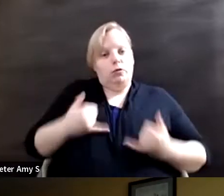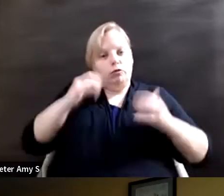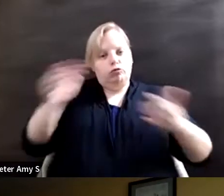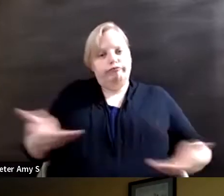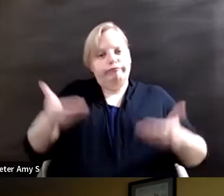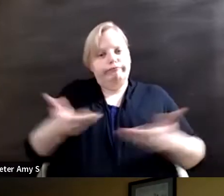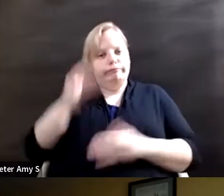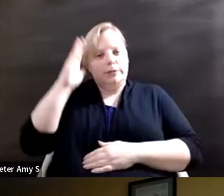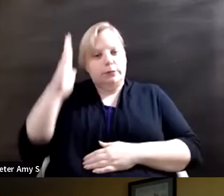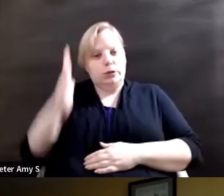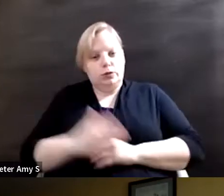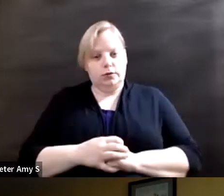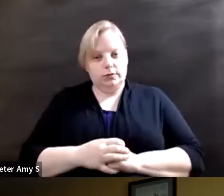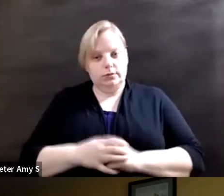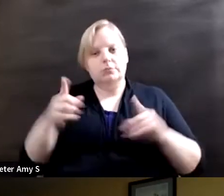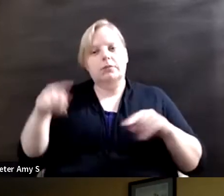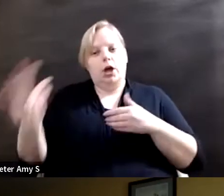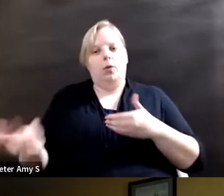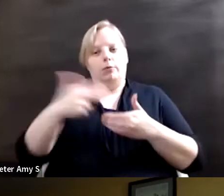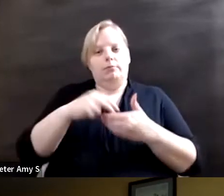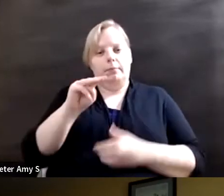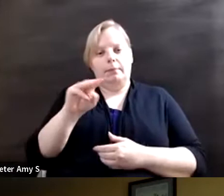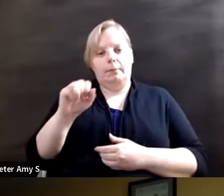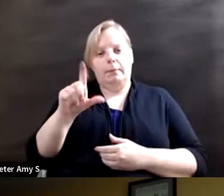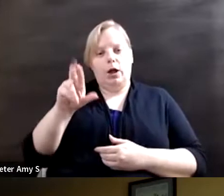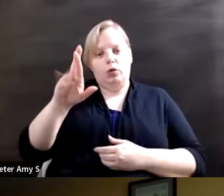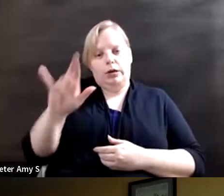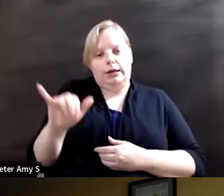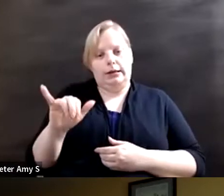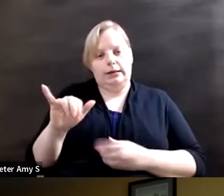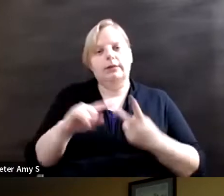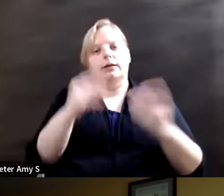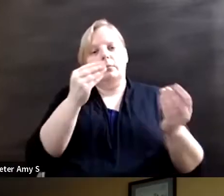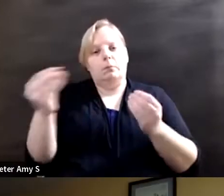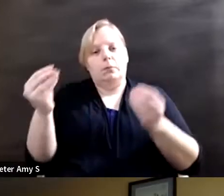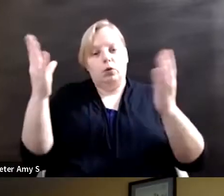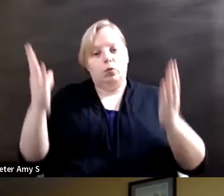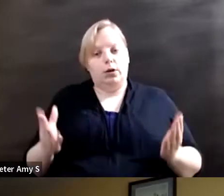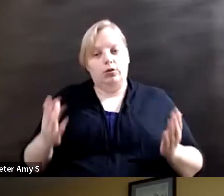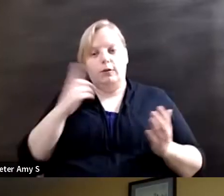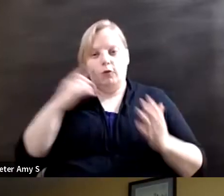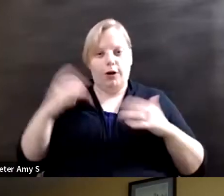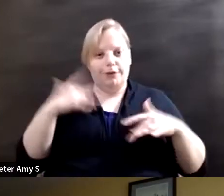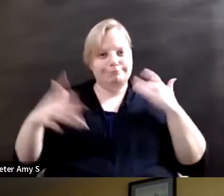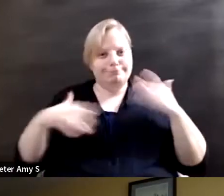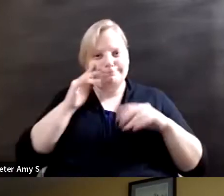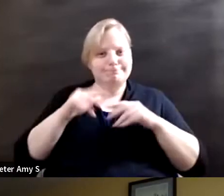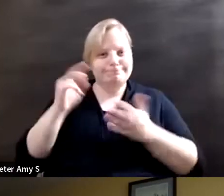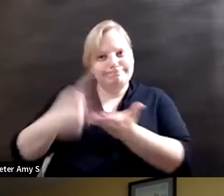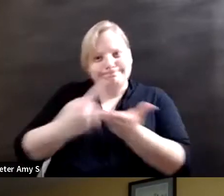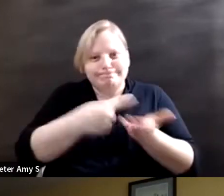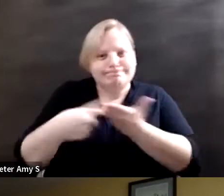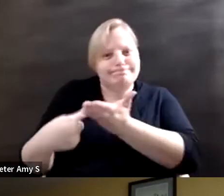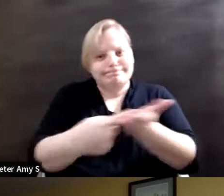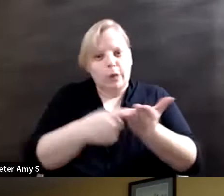and who will join Mallory and our moderator for a rousing conversation. If you have a